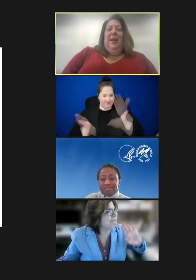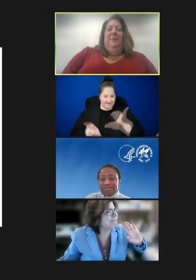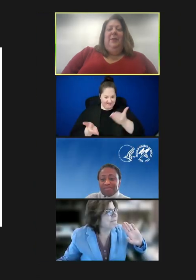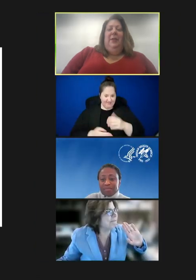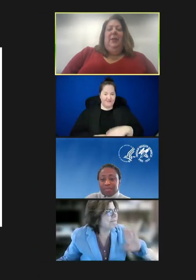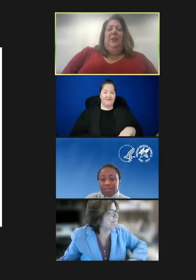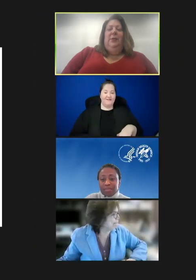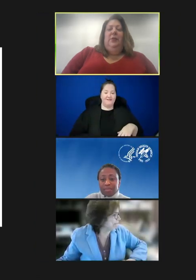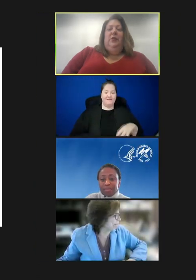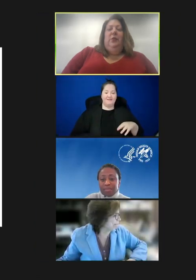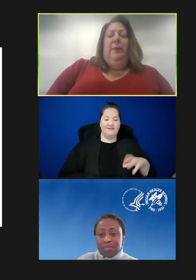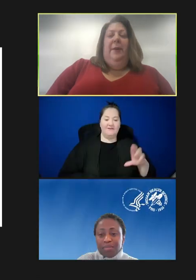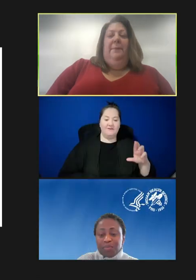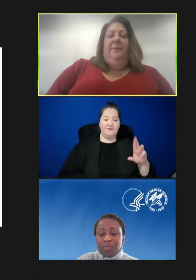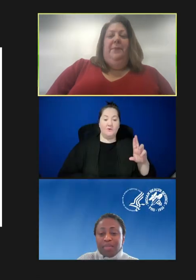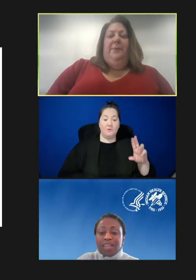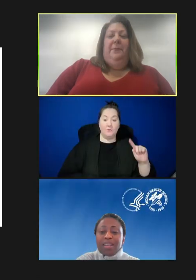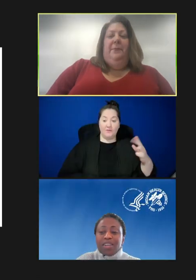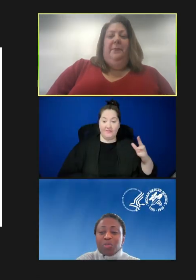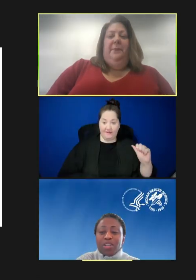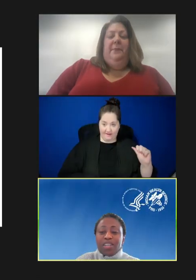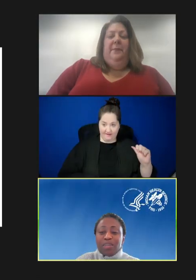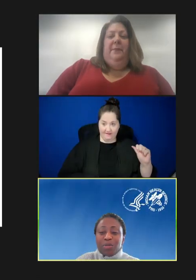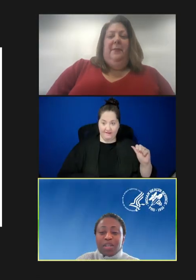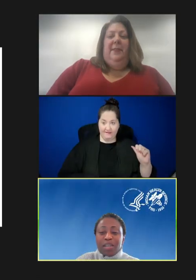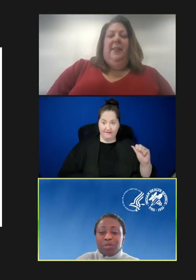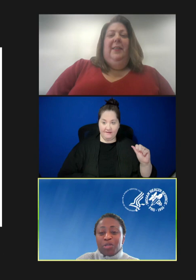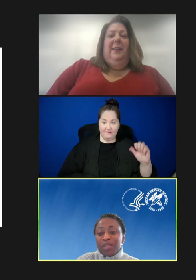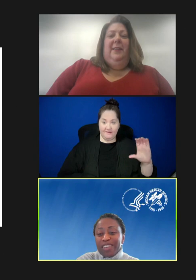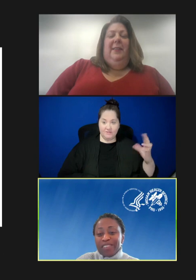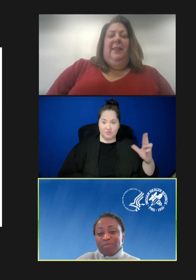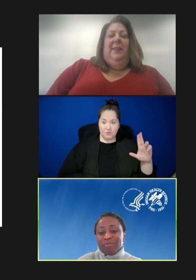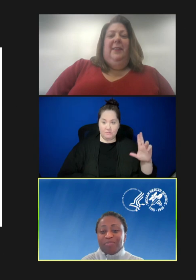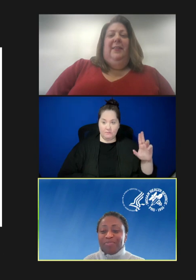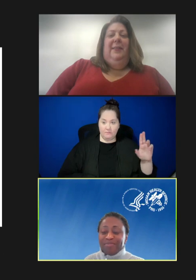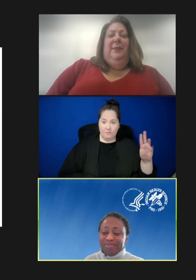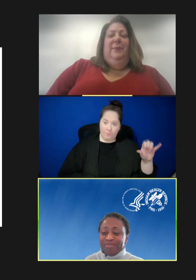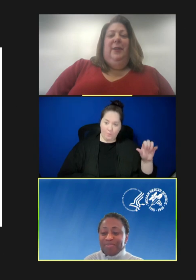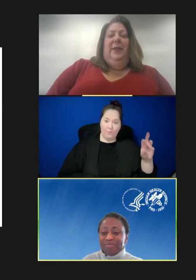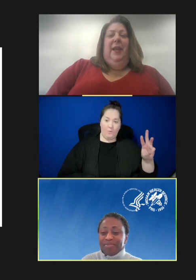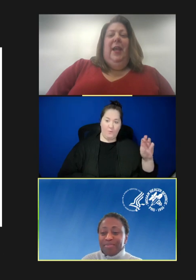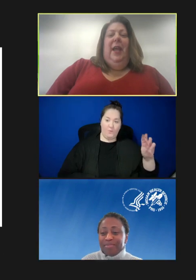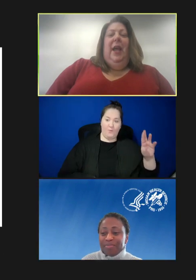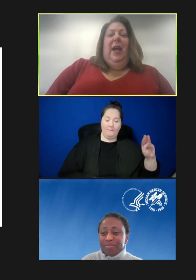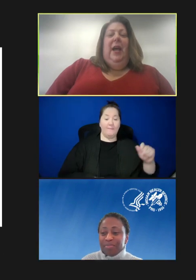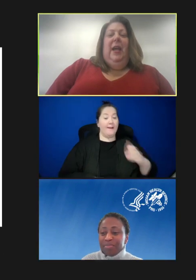Female Speaker: Good morning, everyone. Happy to be here. Ann Aikin: Good morning. Andrew Ford?